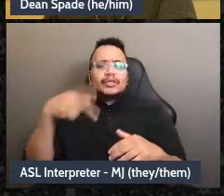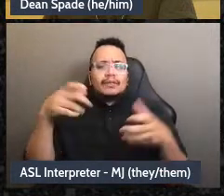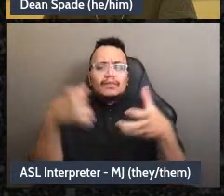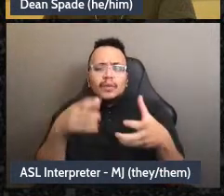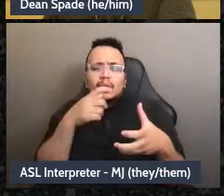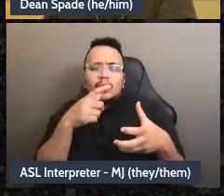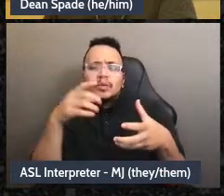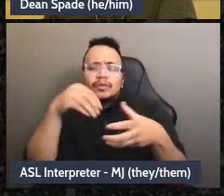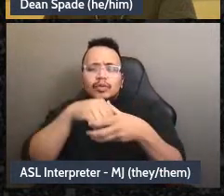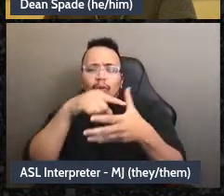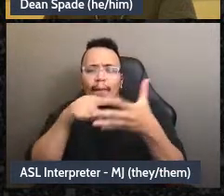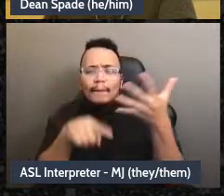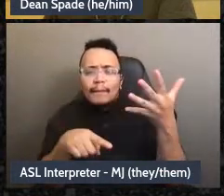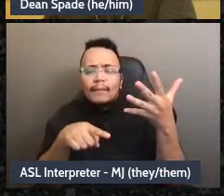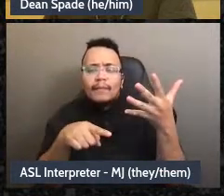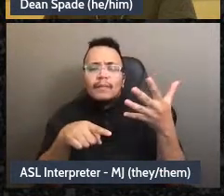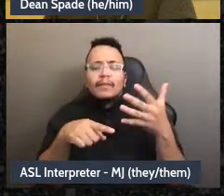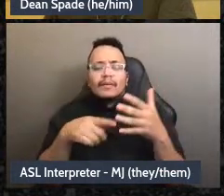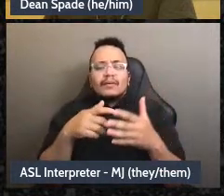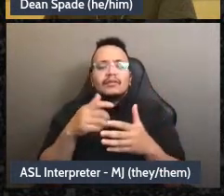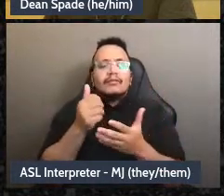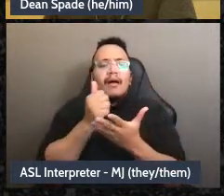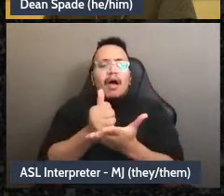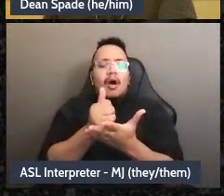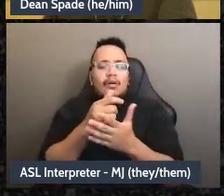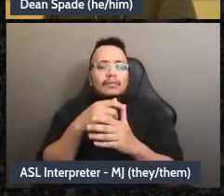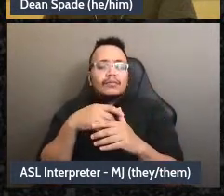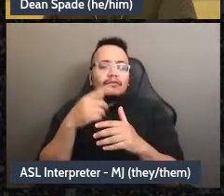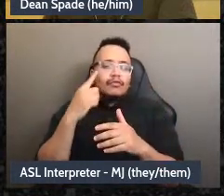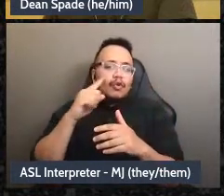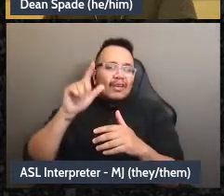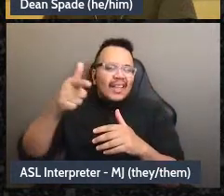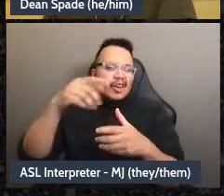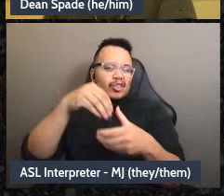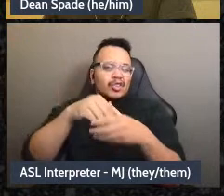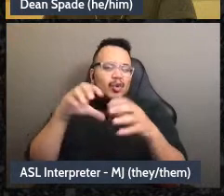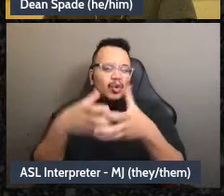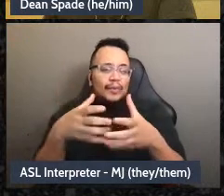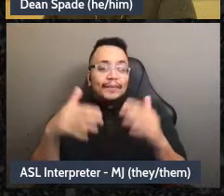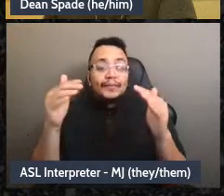and just some of the things that can help if it comes us. We're gonna have decision making, we're